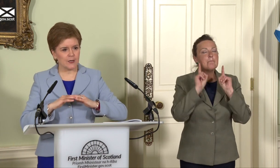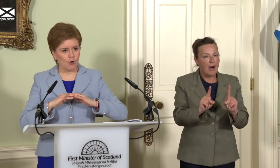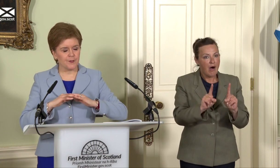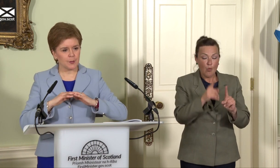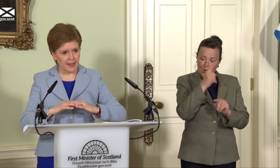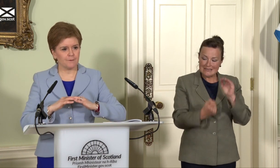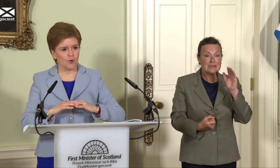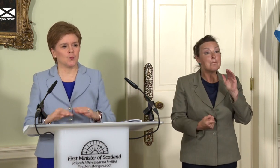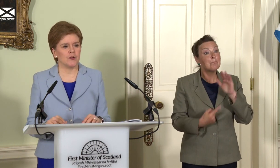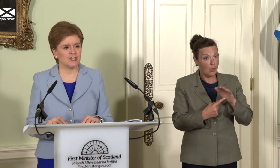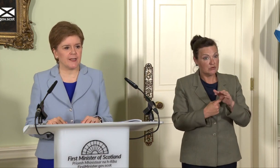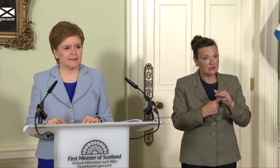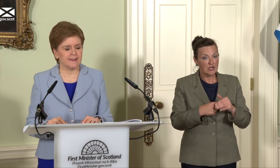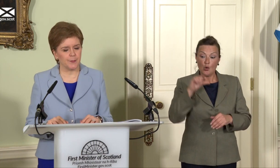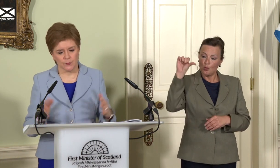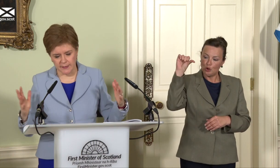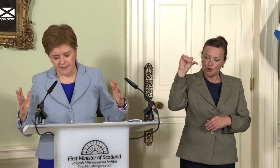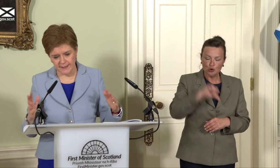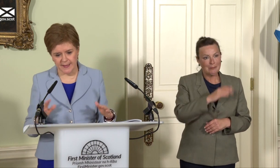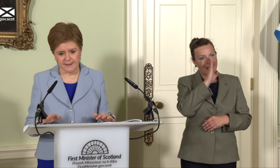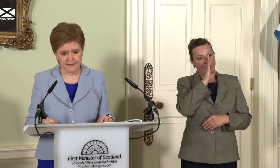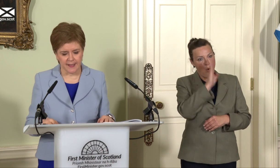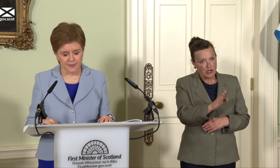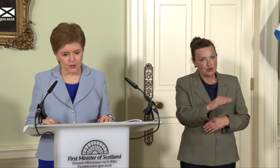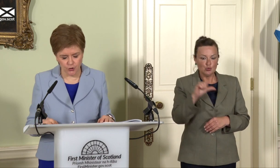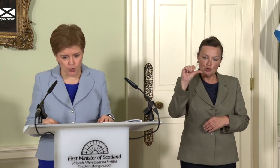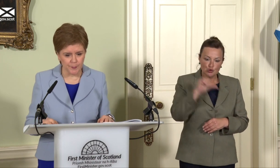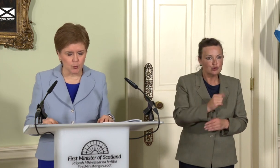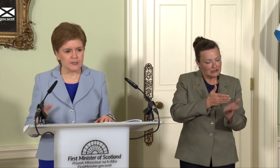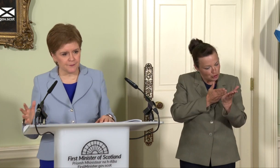of the platform on which it is built. And in that sense, there could not be more difference